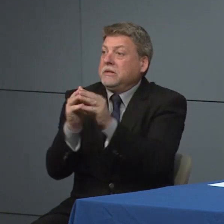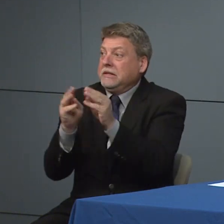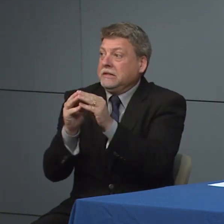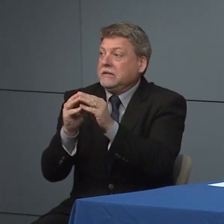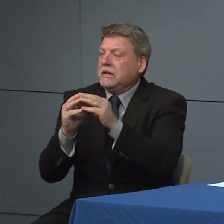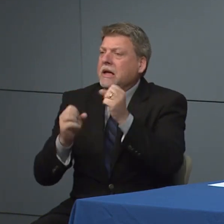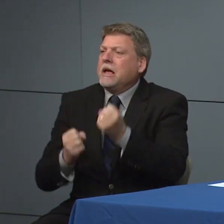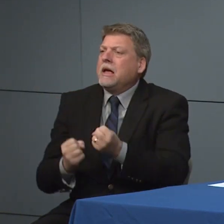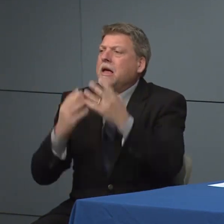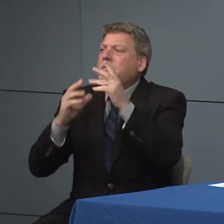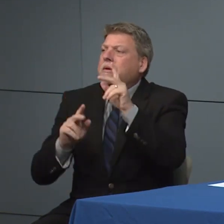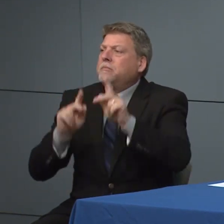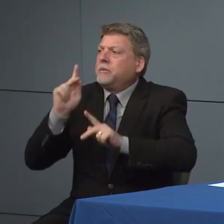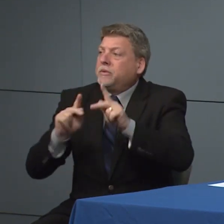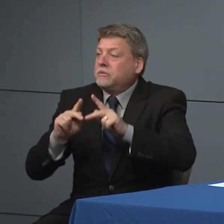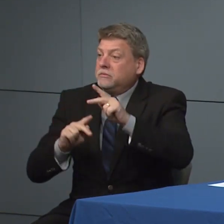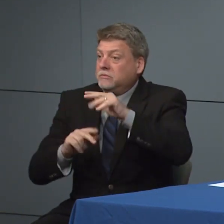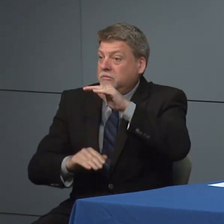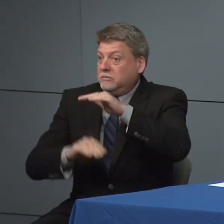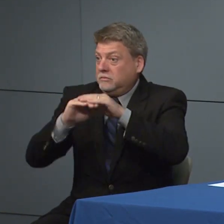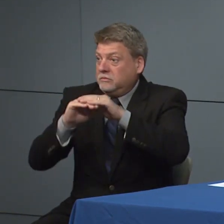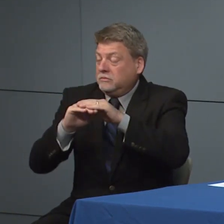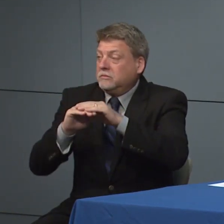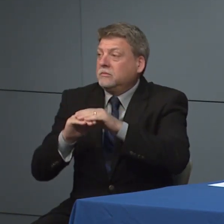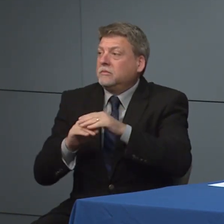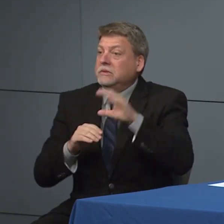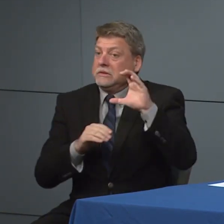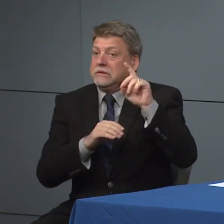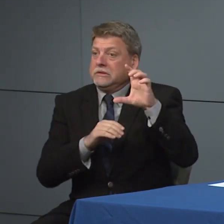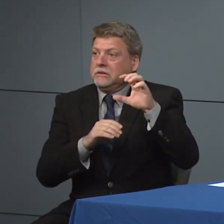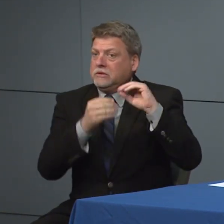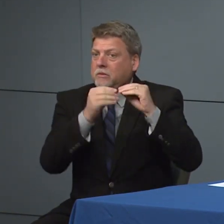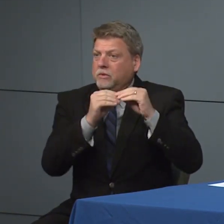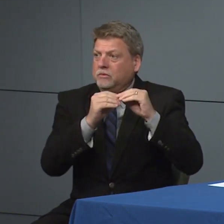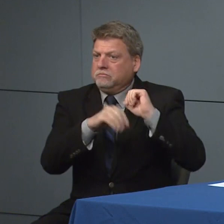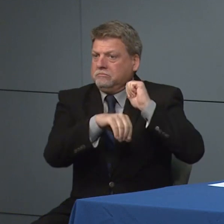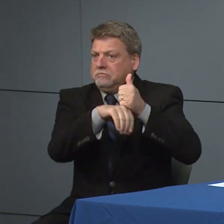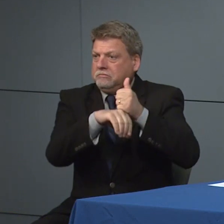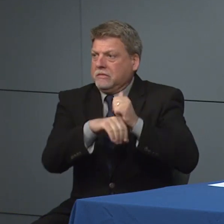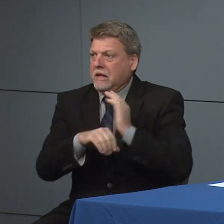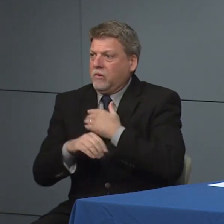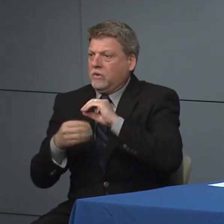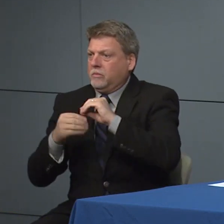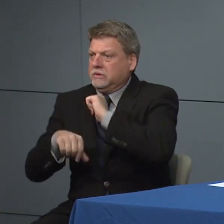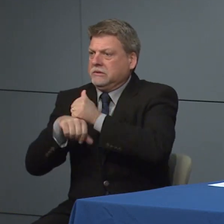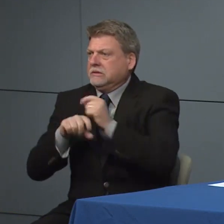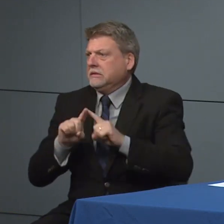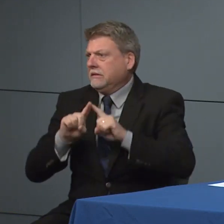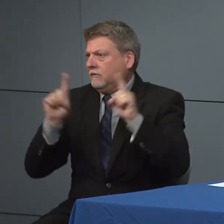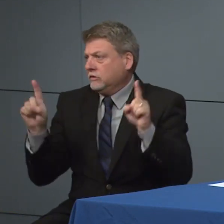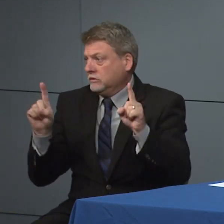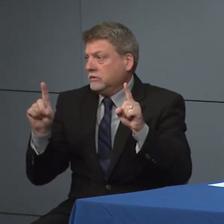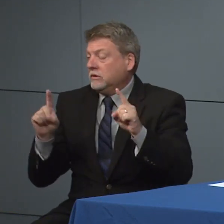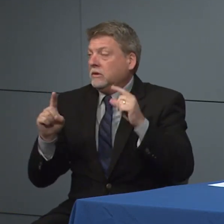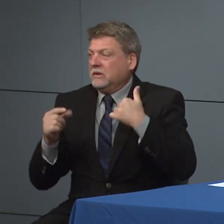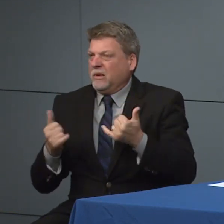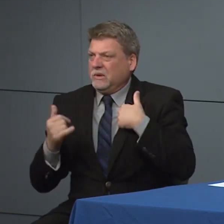updated our recommendations to be consistent with CDC and that means that we recommend no mass gatherings for more than 50